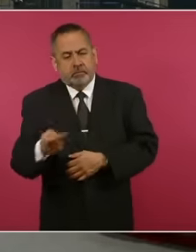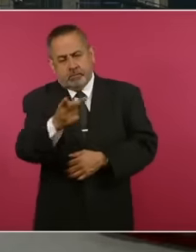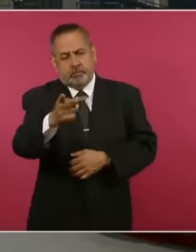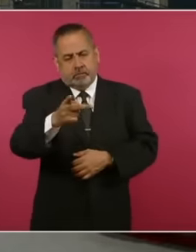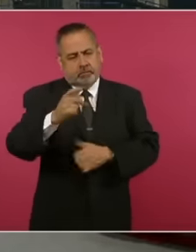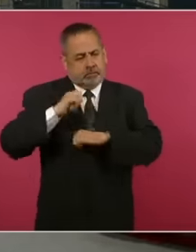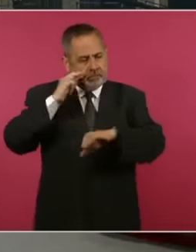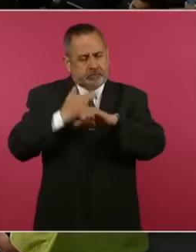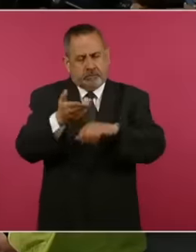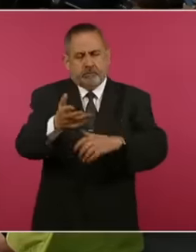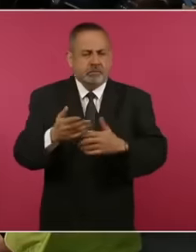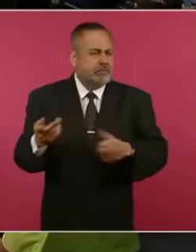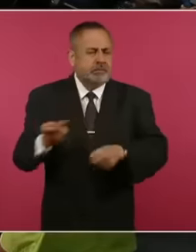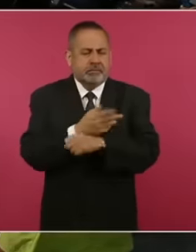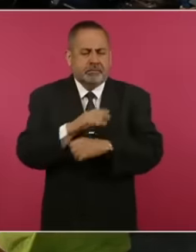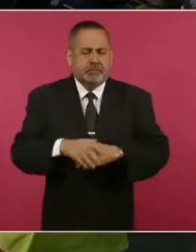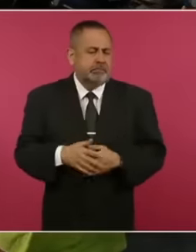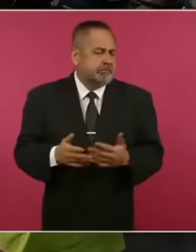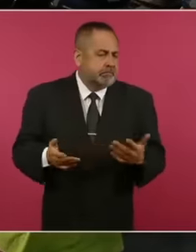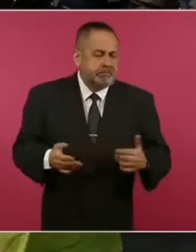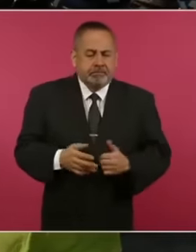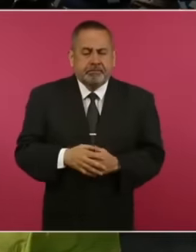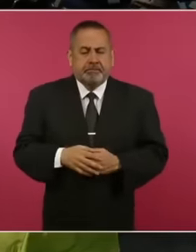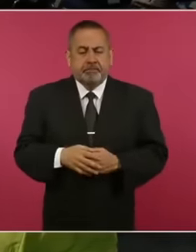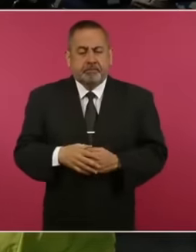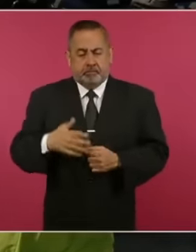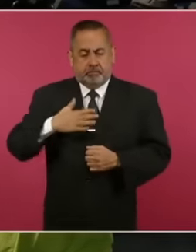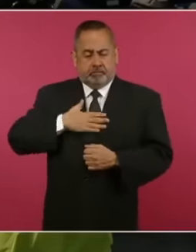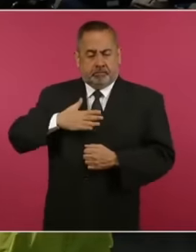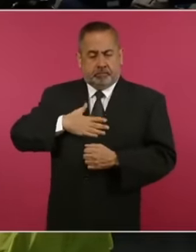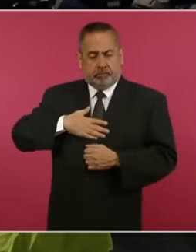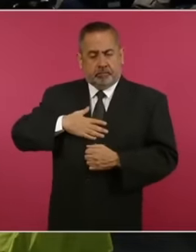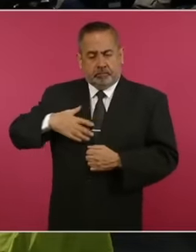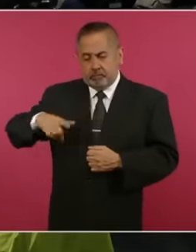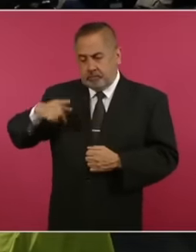What are the consequences direct that the Mexican state expects the president